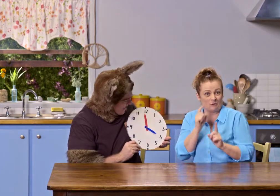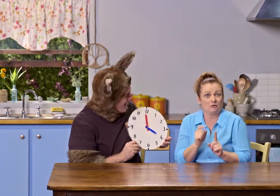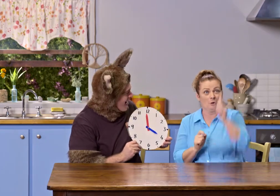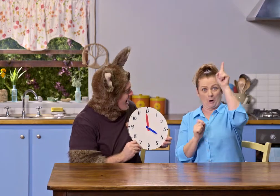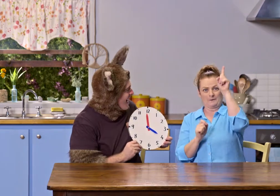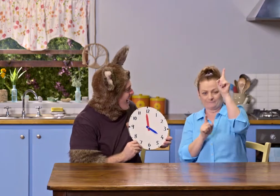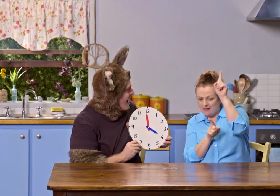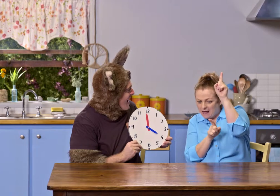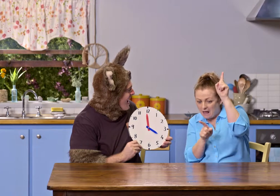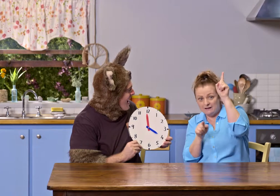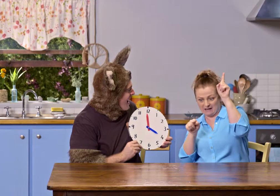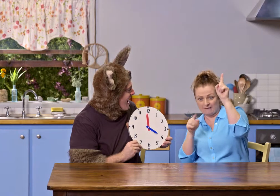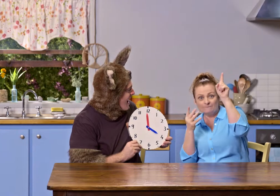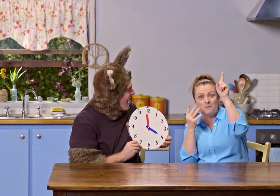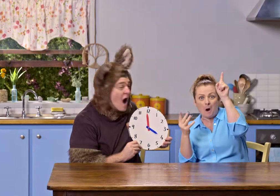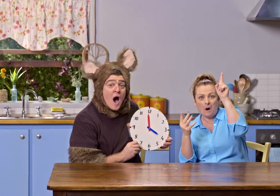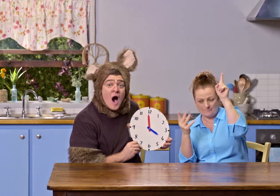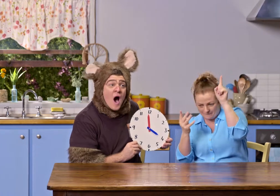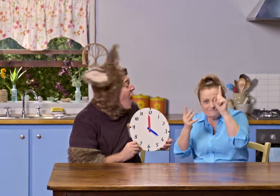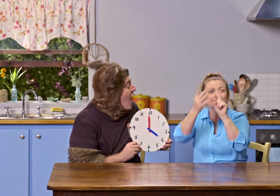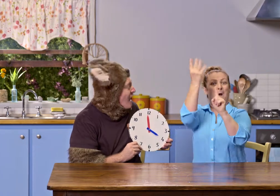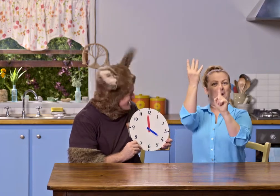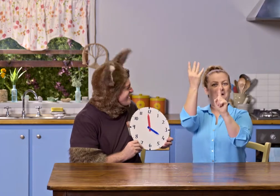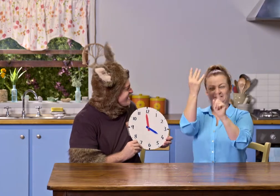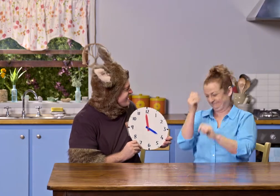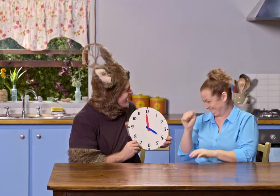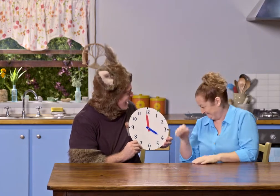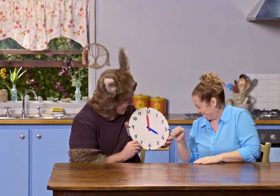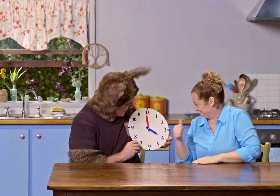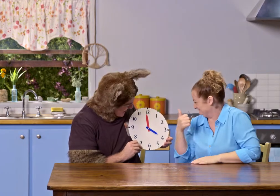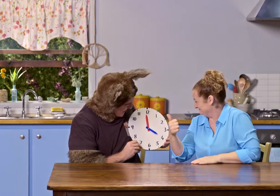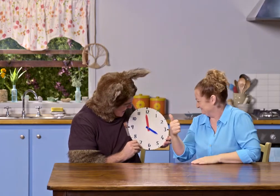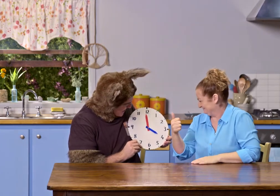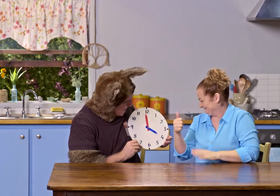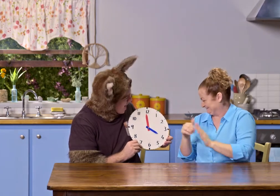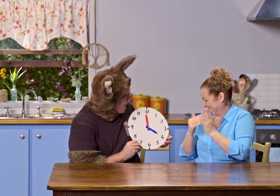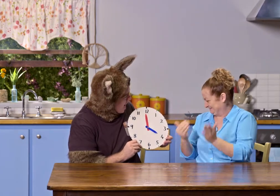If the minute hand is pointing straight to the top and the hour hand is on the 4, that means it's 4 o'clock.